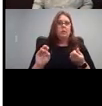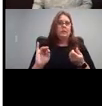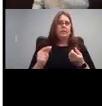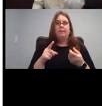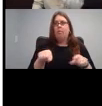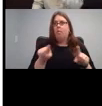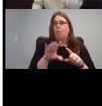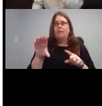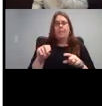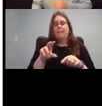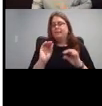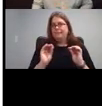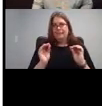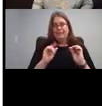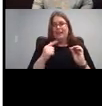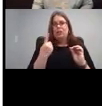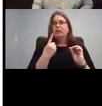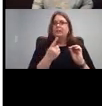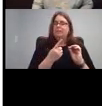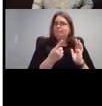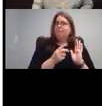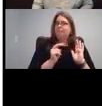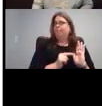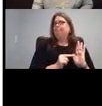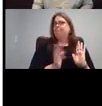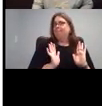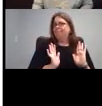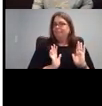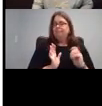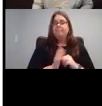So the first page is parents and family support, you see the title down at the